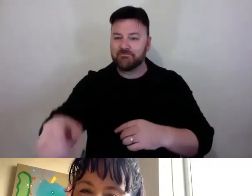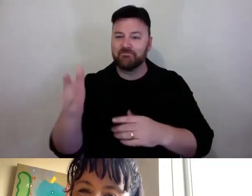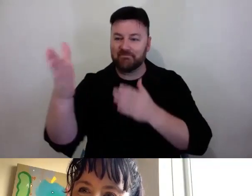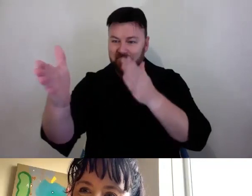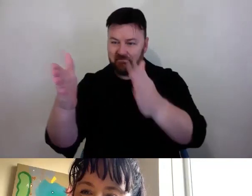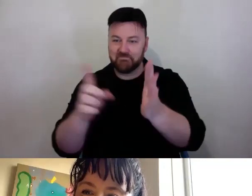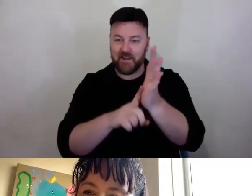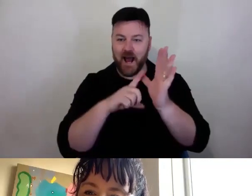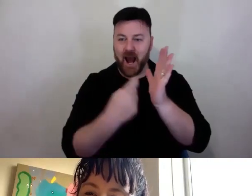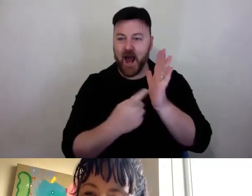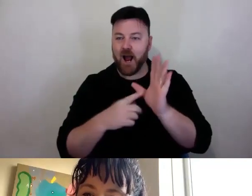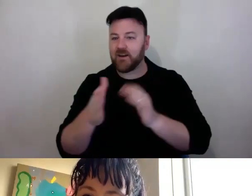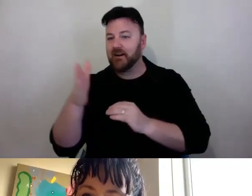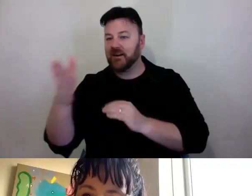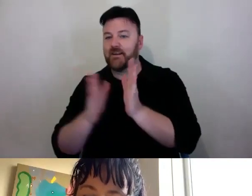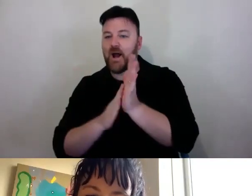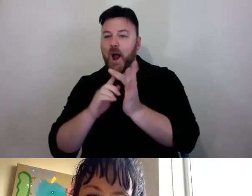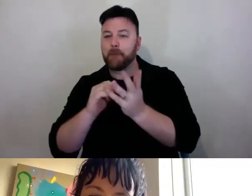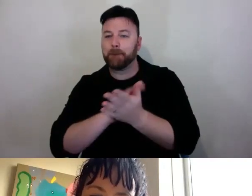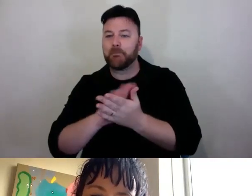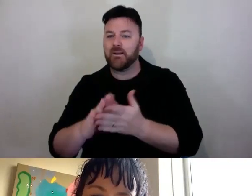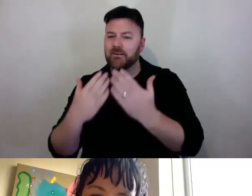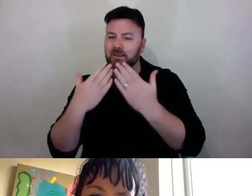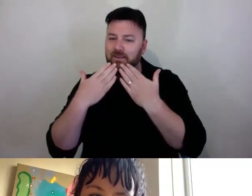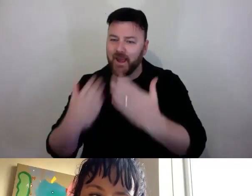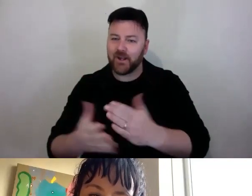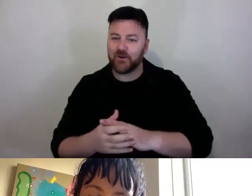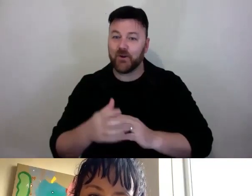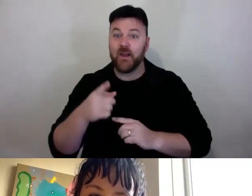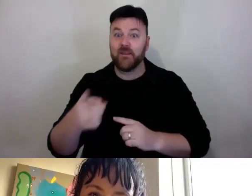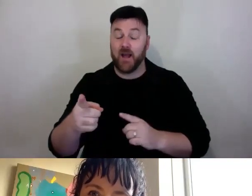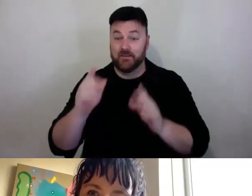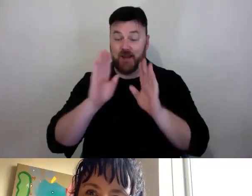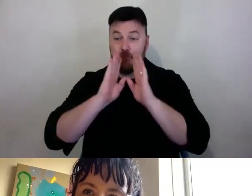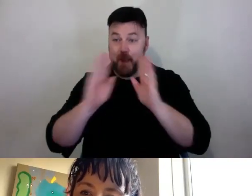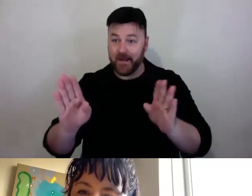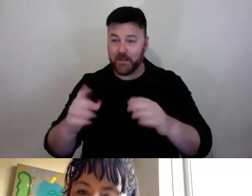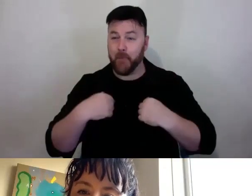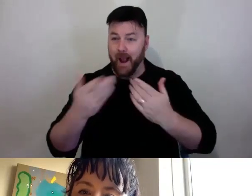That was amazing. Like I think it gave us more questions than answers necessarily, but that is always a good thing.